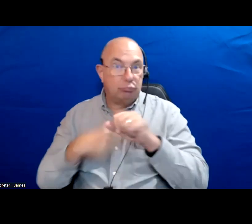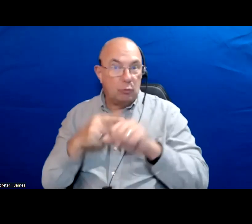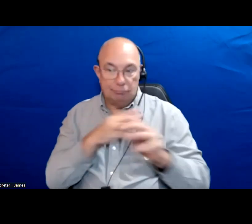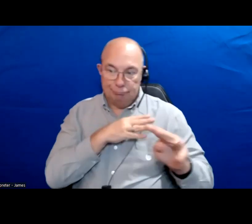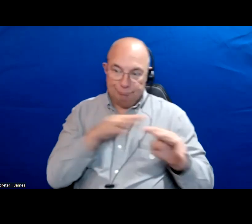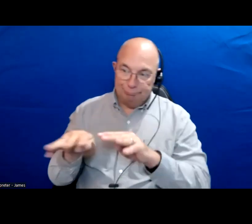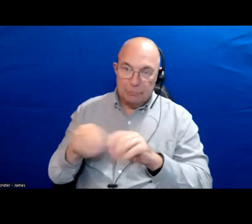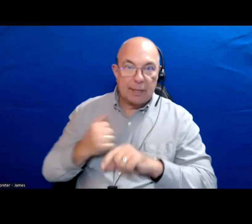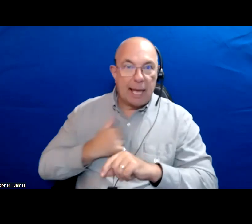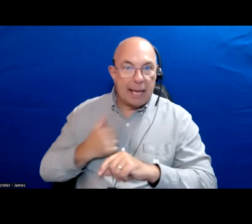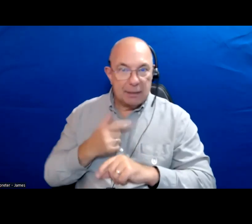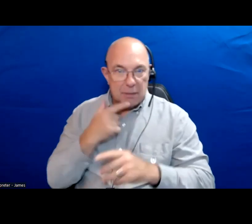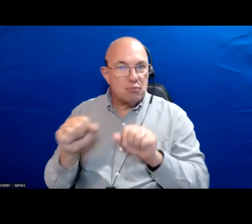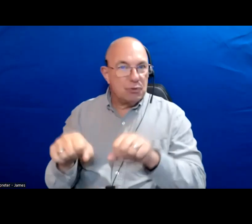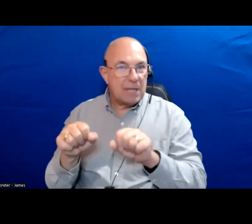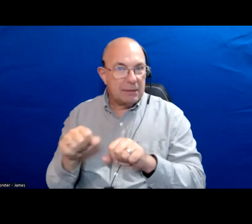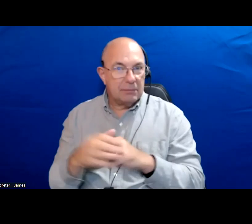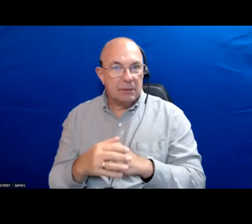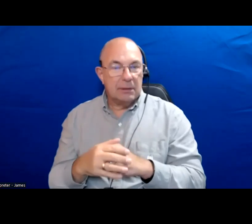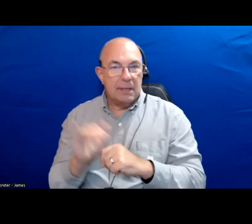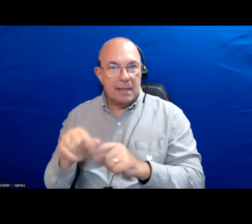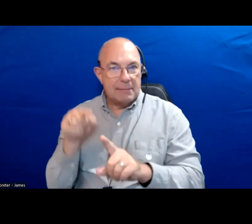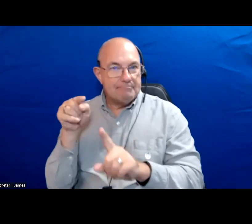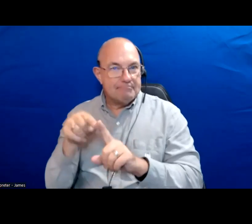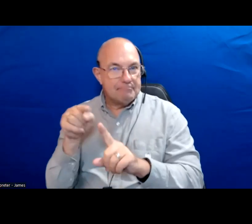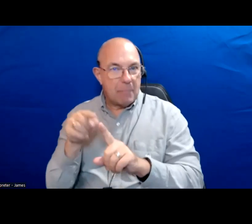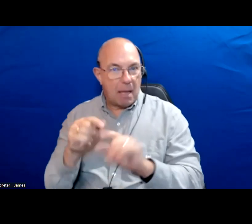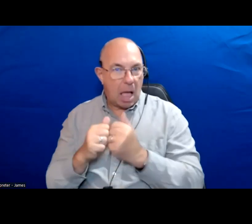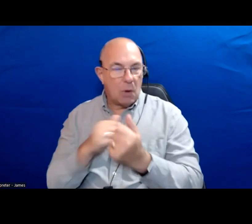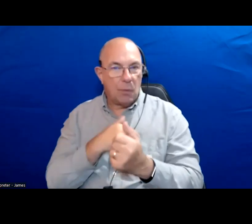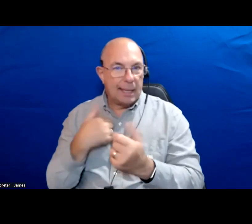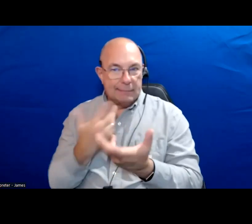There is potential there, back to that keyword how can we unlock that?